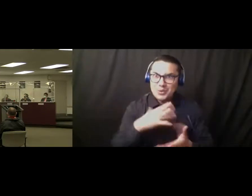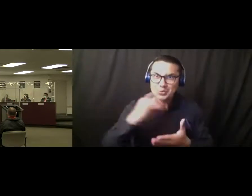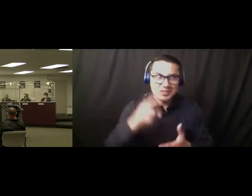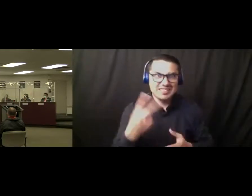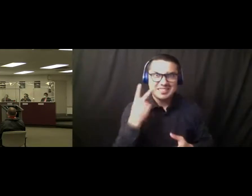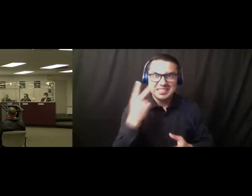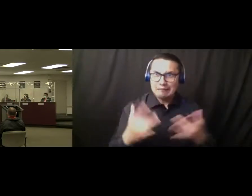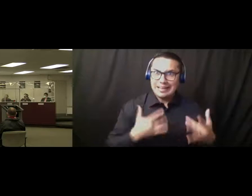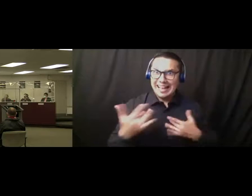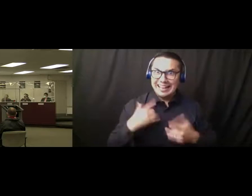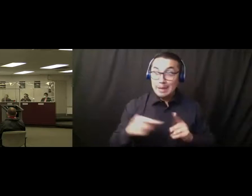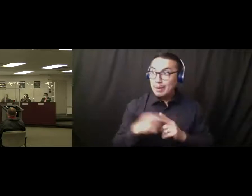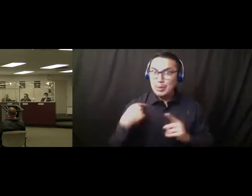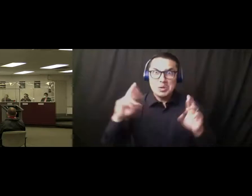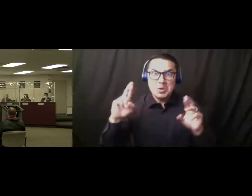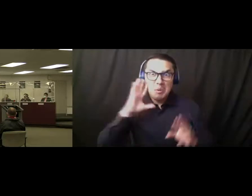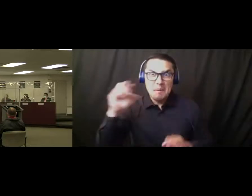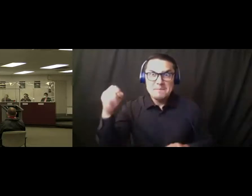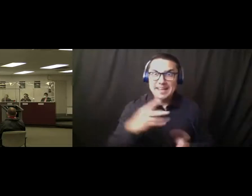after hearing that we're going to be back. So